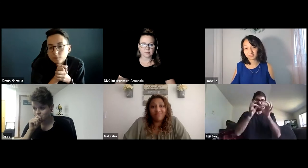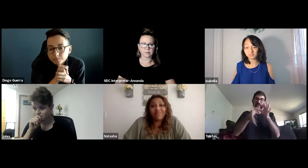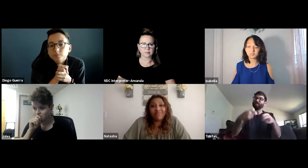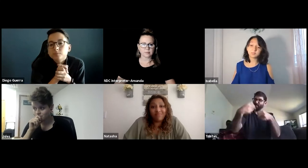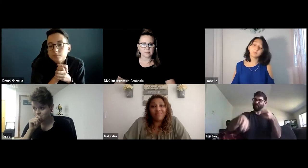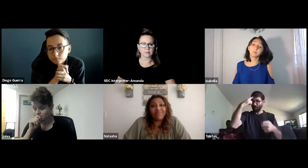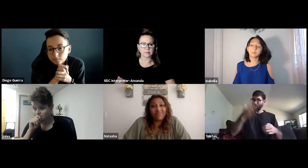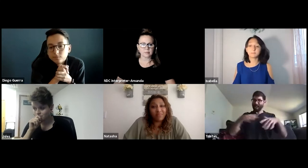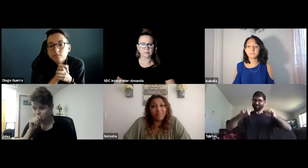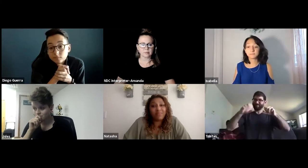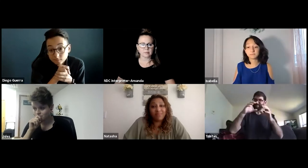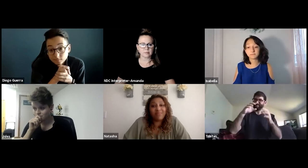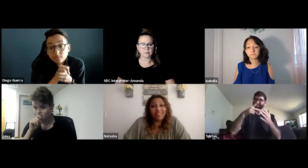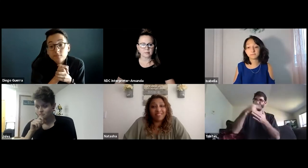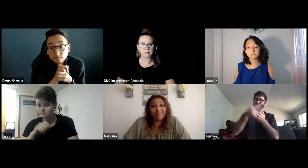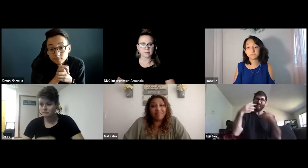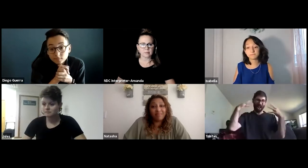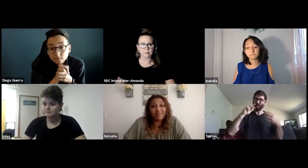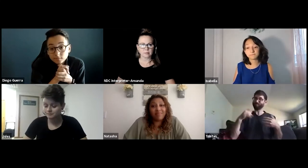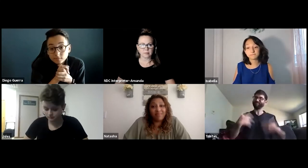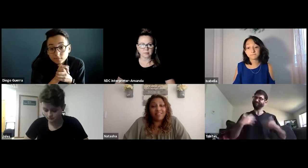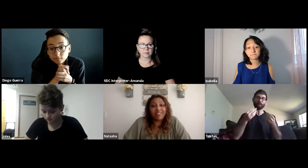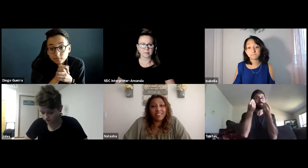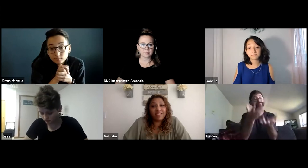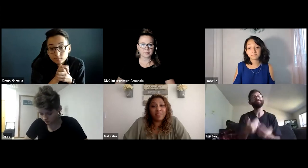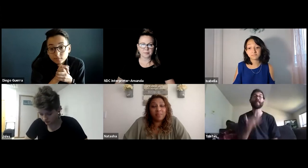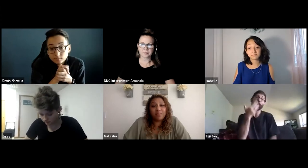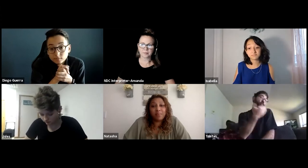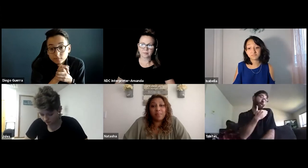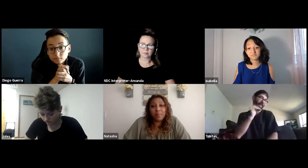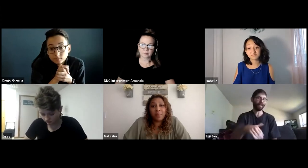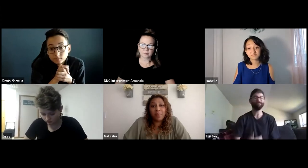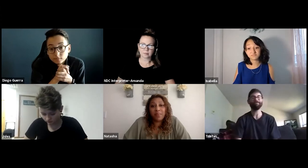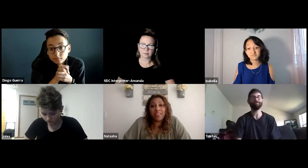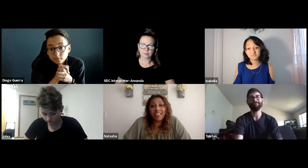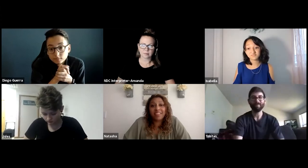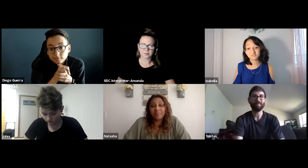There were a lot conflicts and I think it made it tough to have access to an interpreter for my audio sound program.